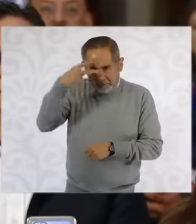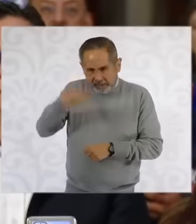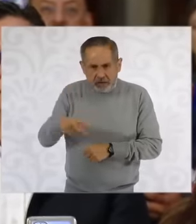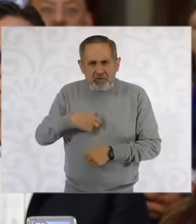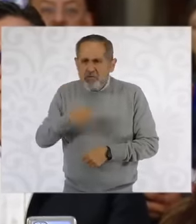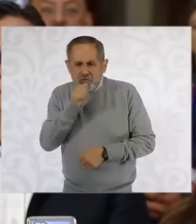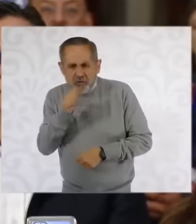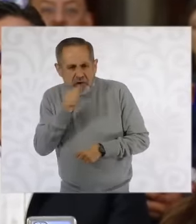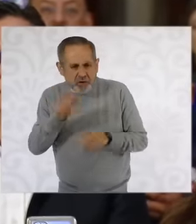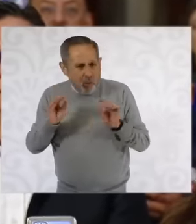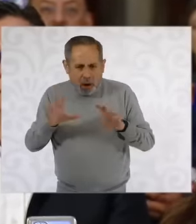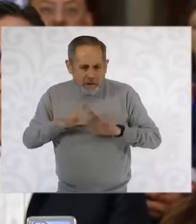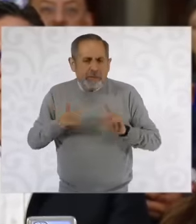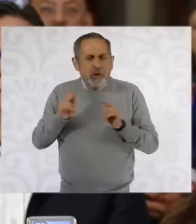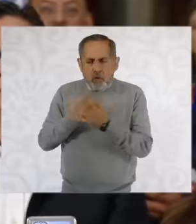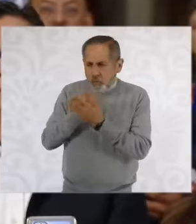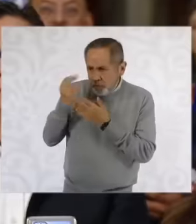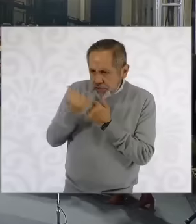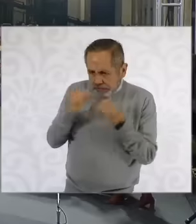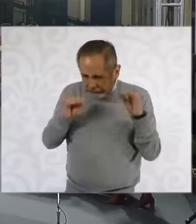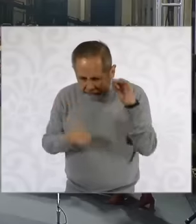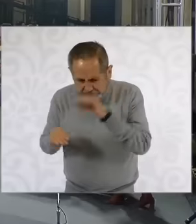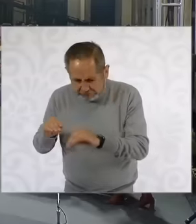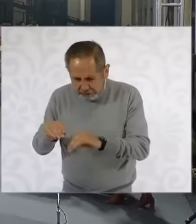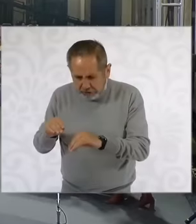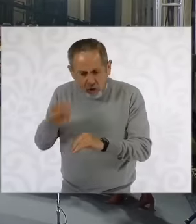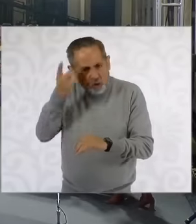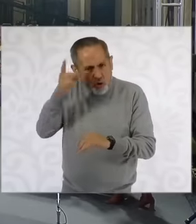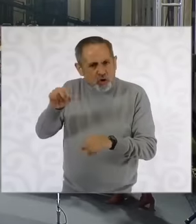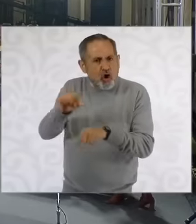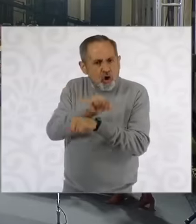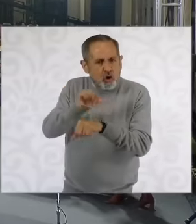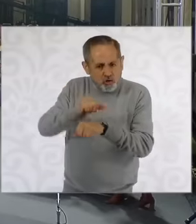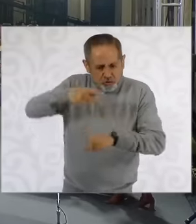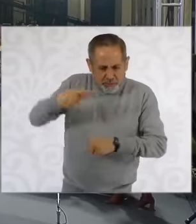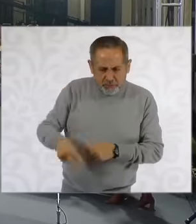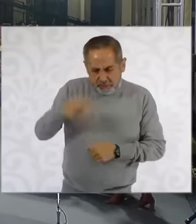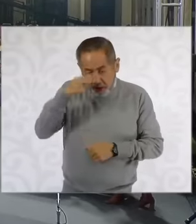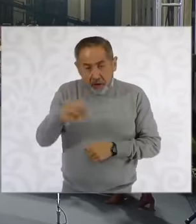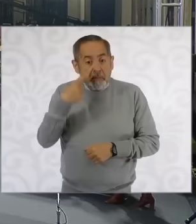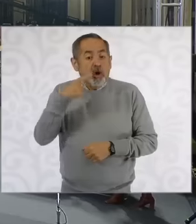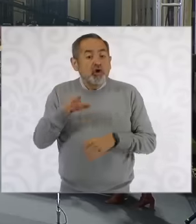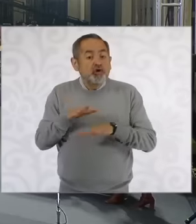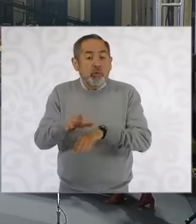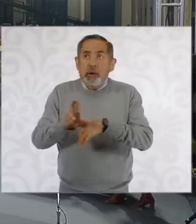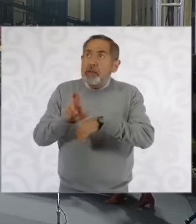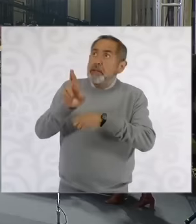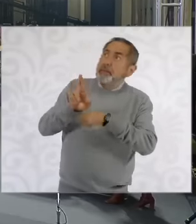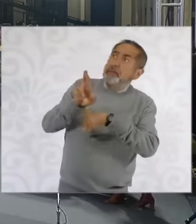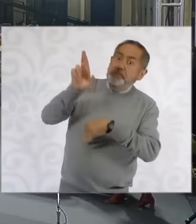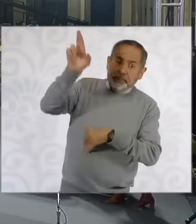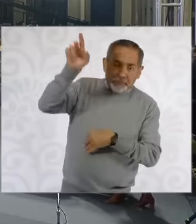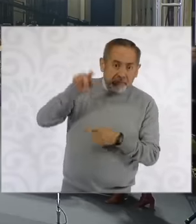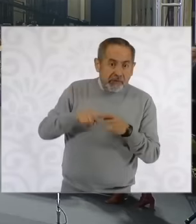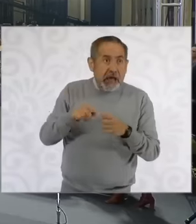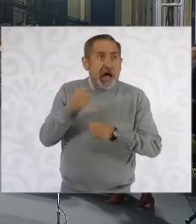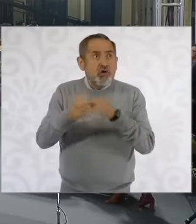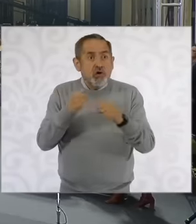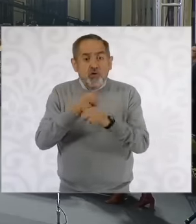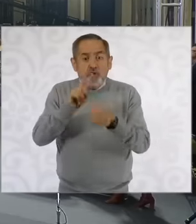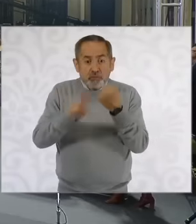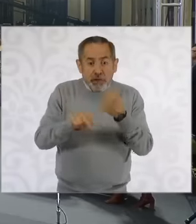project the aerospace industry 2012 2014 Mexican technology advanced in the